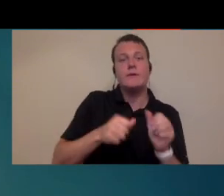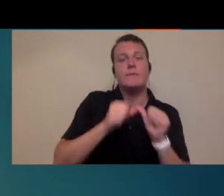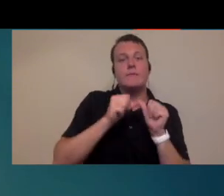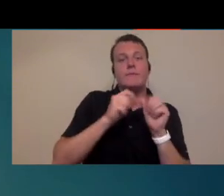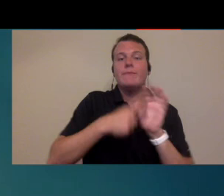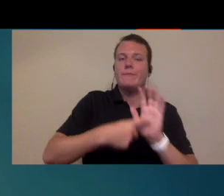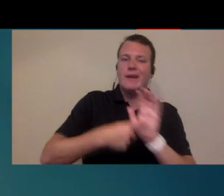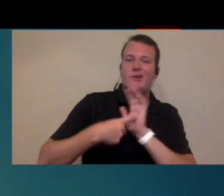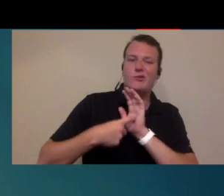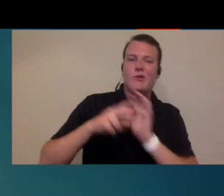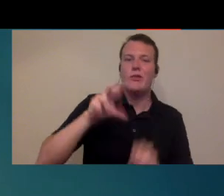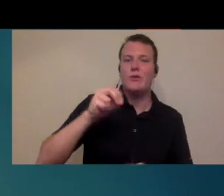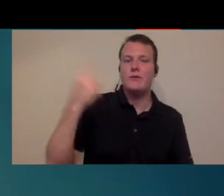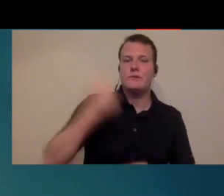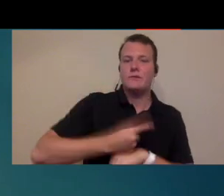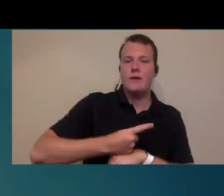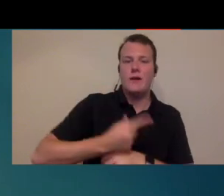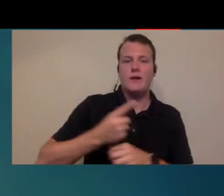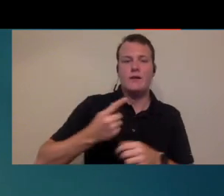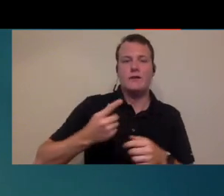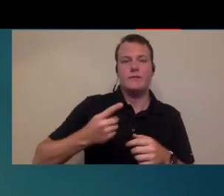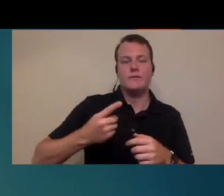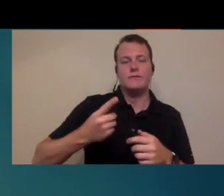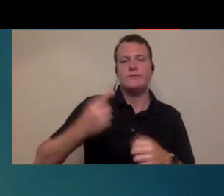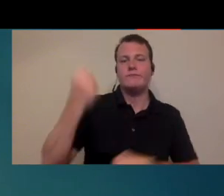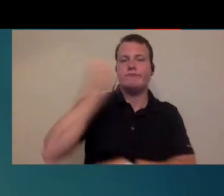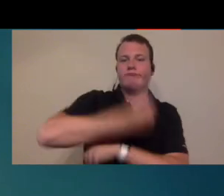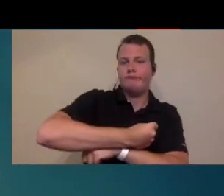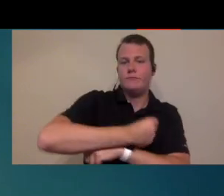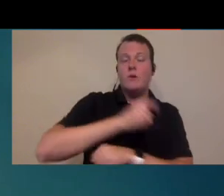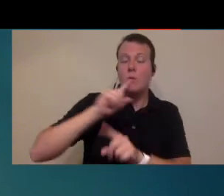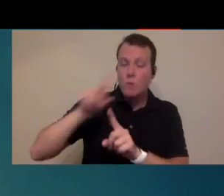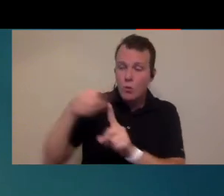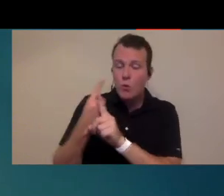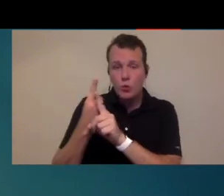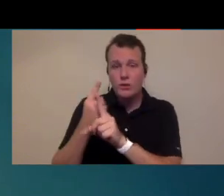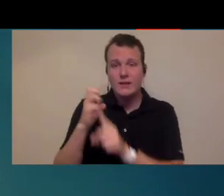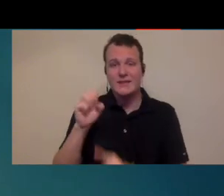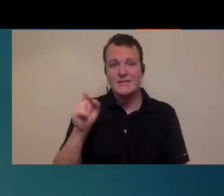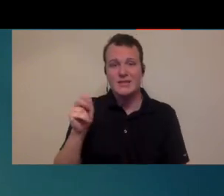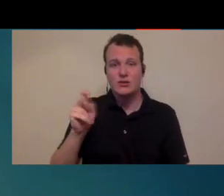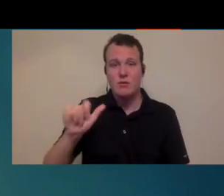a mandatory 30-day lockdown so only essential services can be provided but